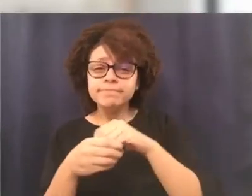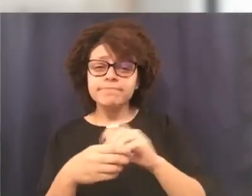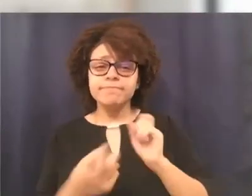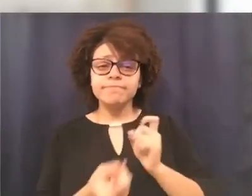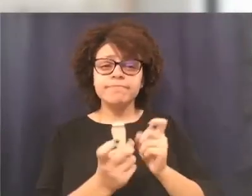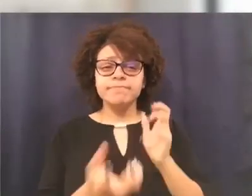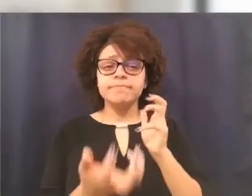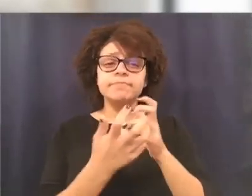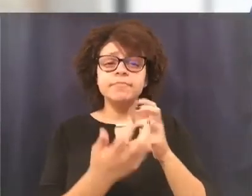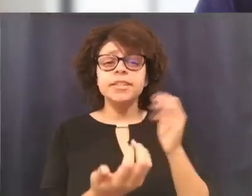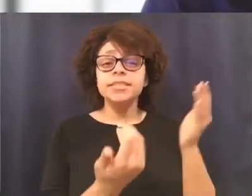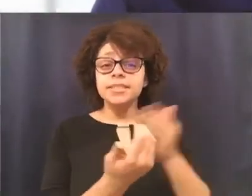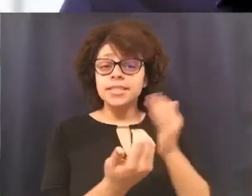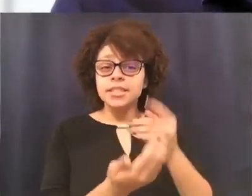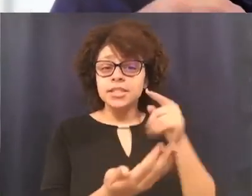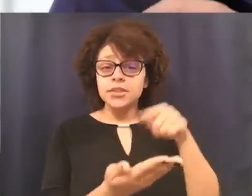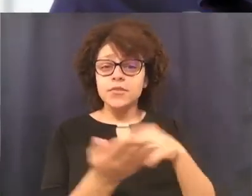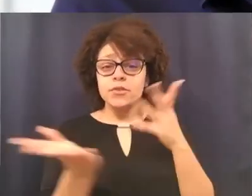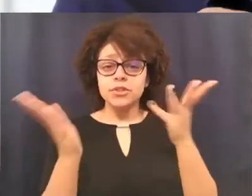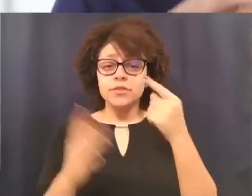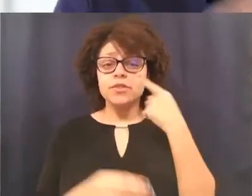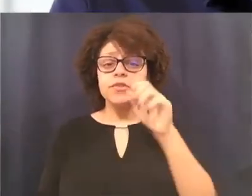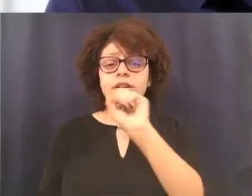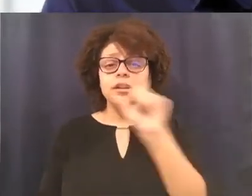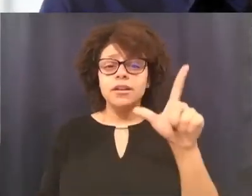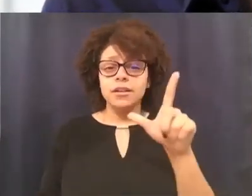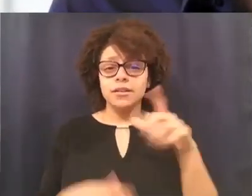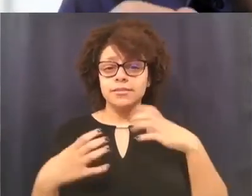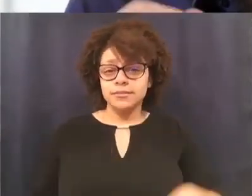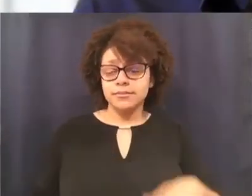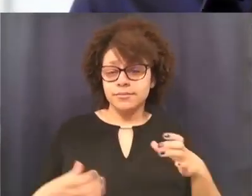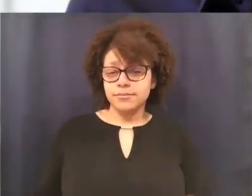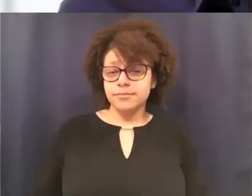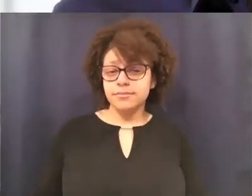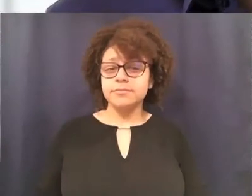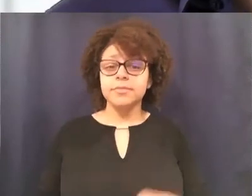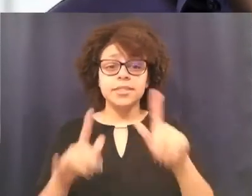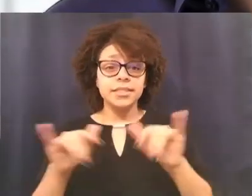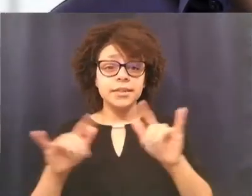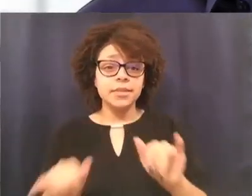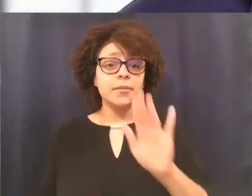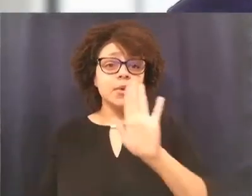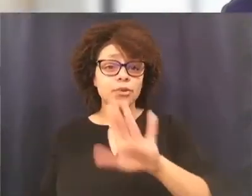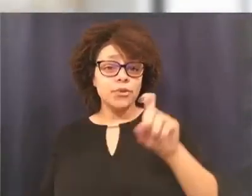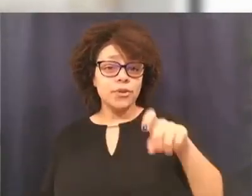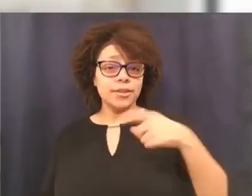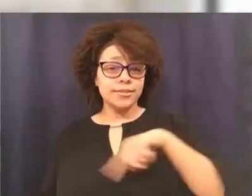And to be successful we've created, implemented and perfected our processes: and we guarantee